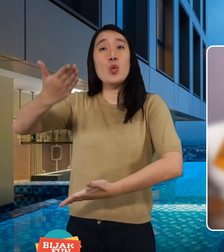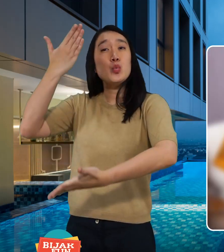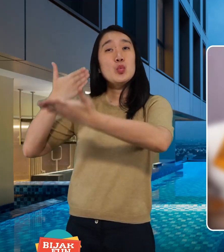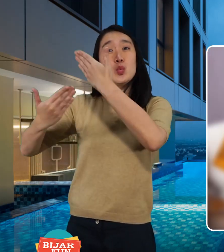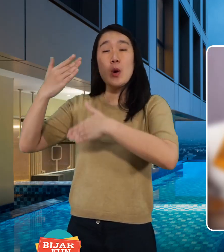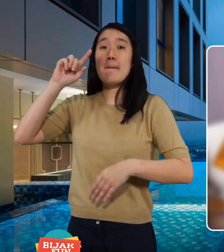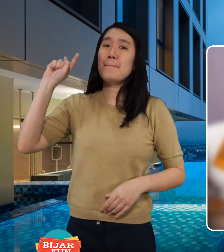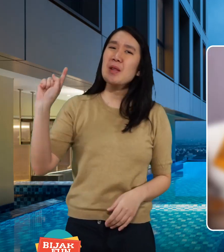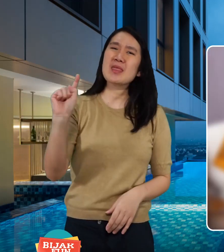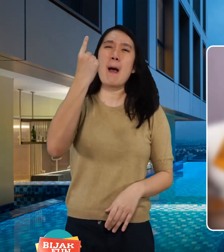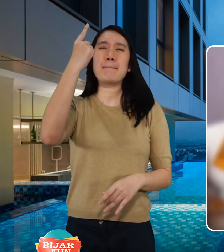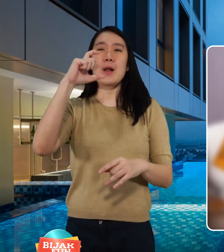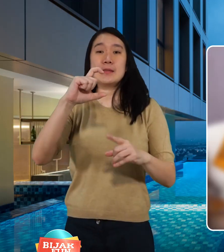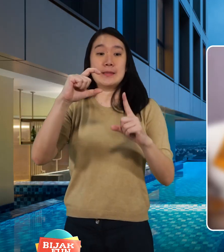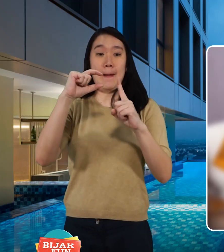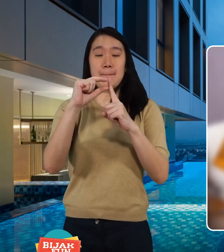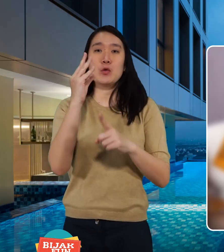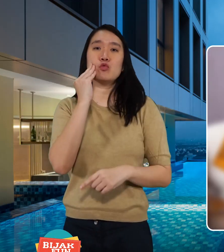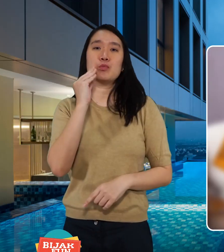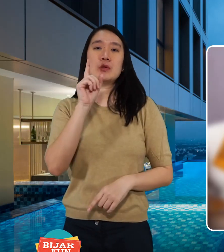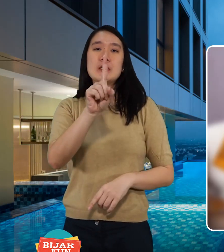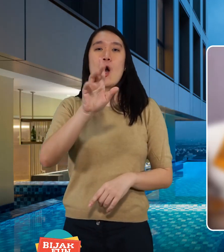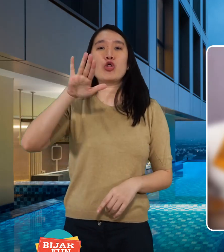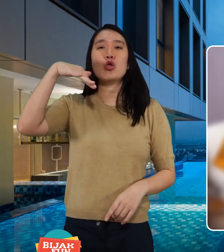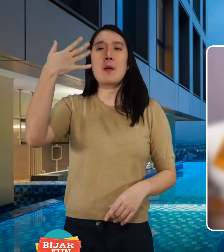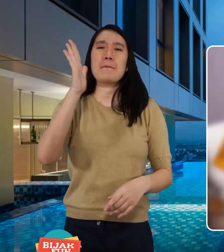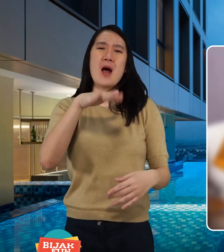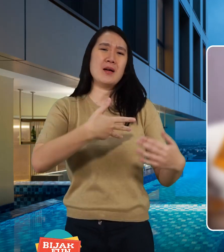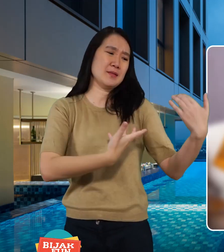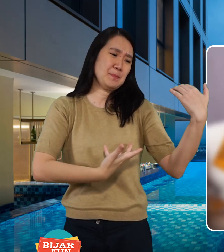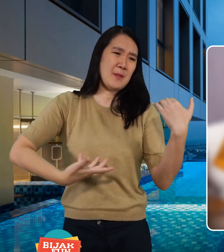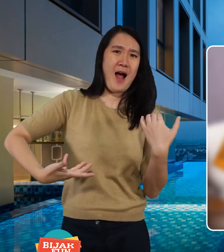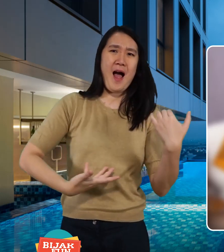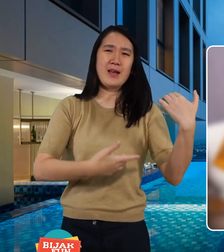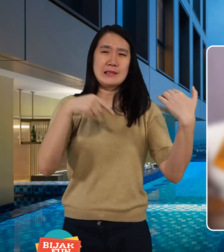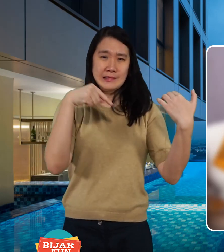In the past, I was first diagnosed with CP when I was 1 year old and still a baby,